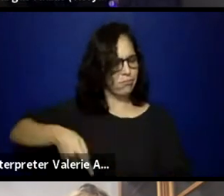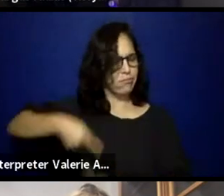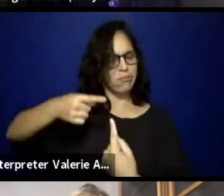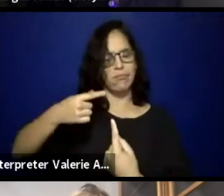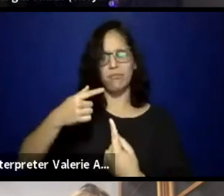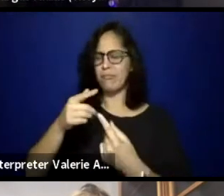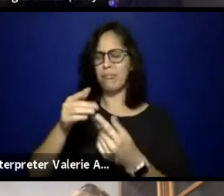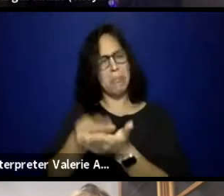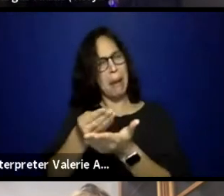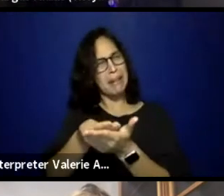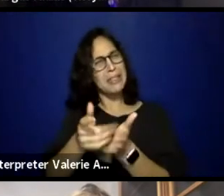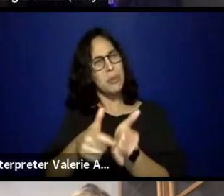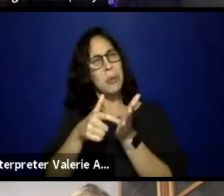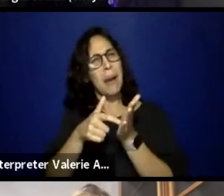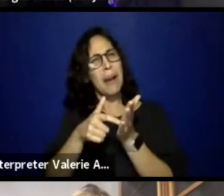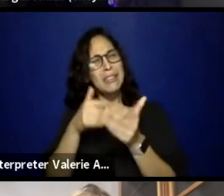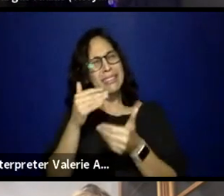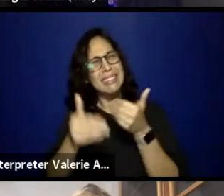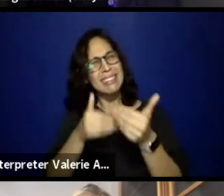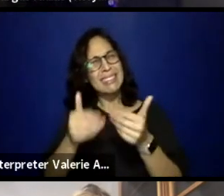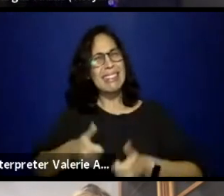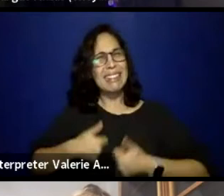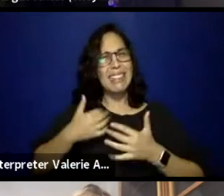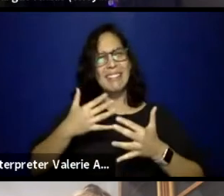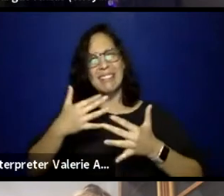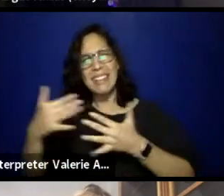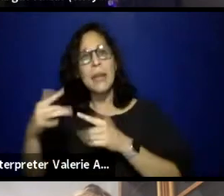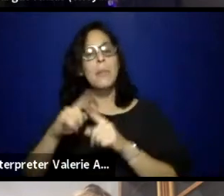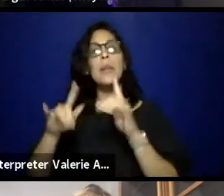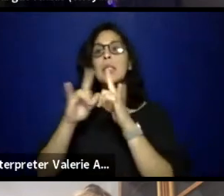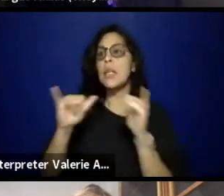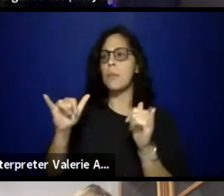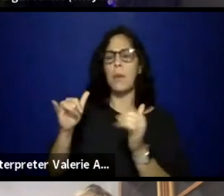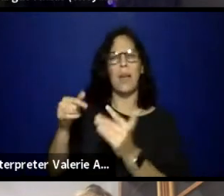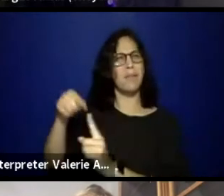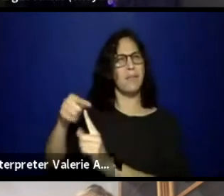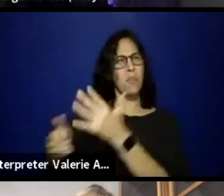but there are so many ways in which to make the art